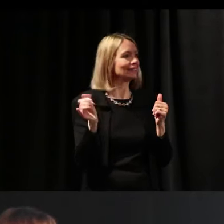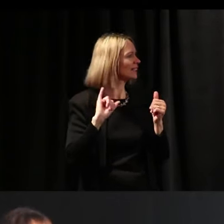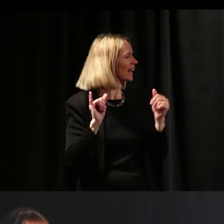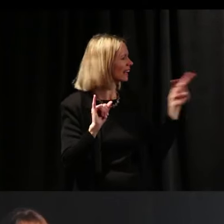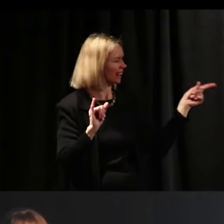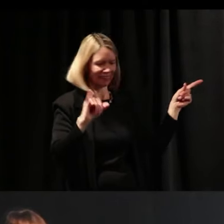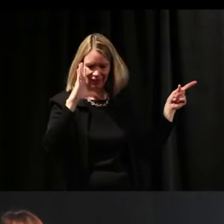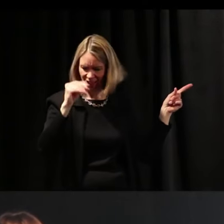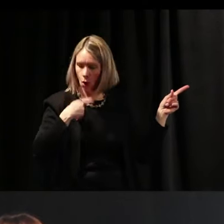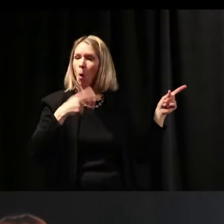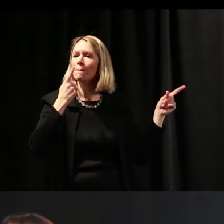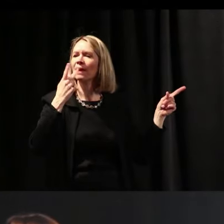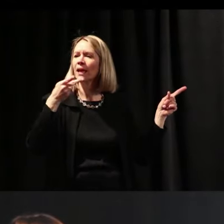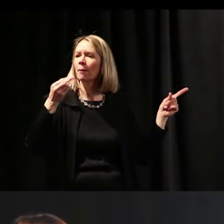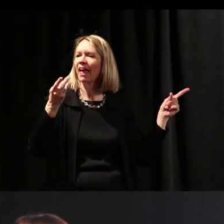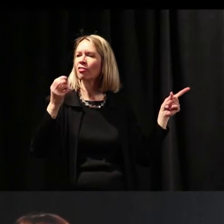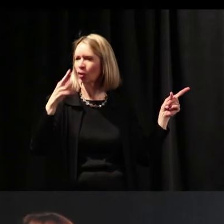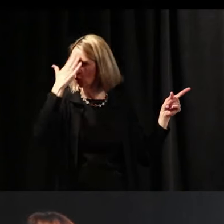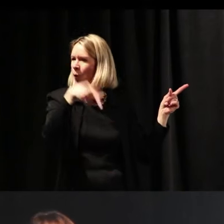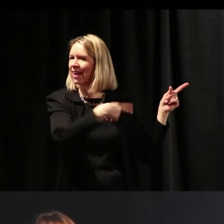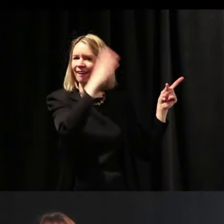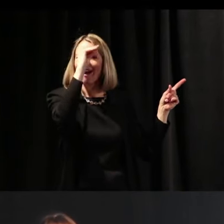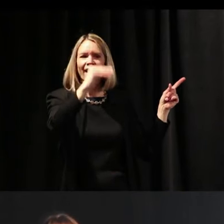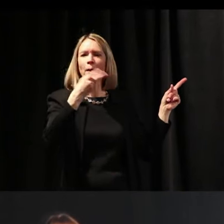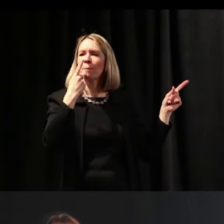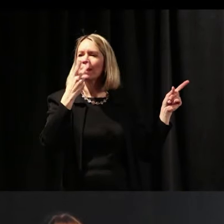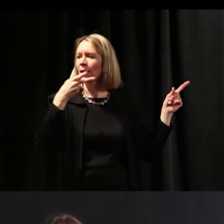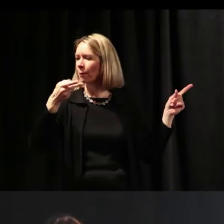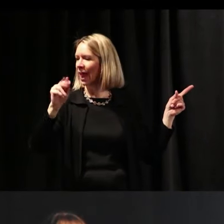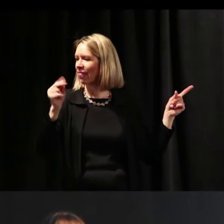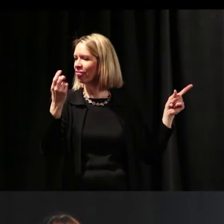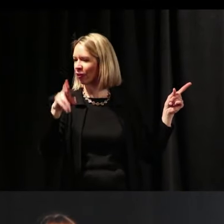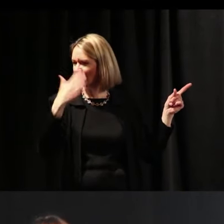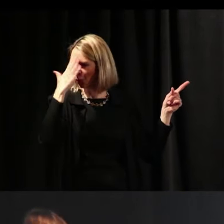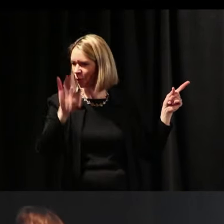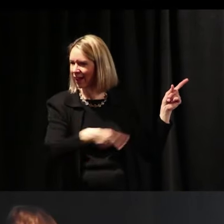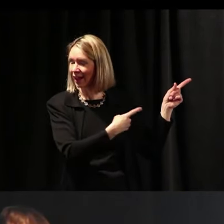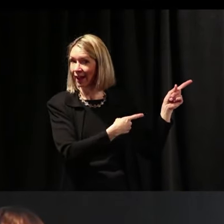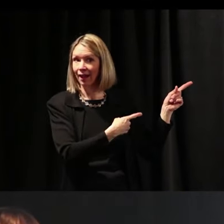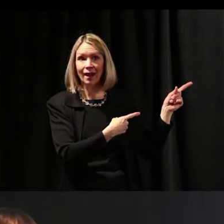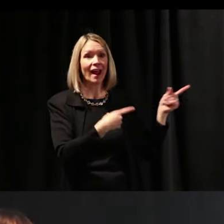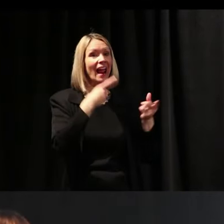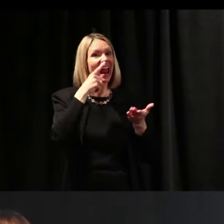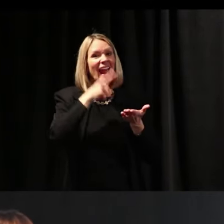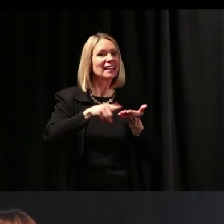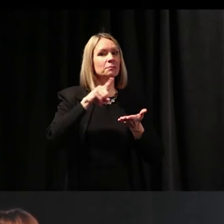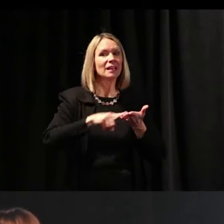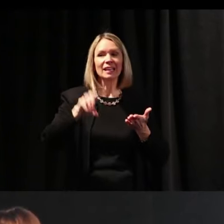What's his face there? Pink Panther. How many of you know the Pink Panther?